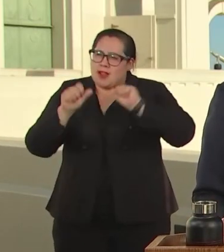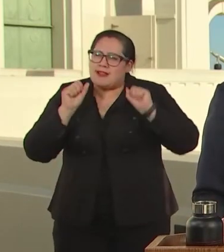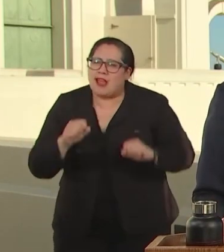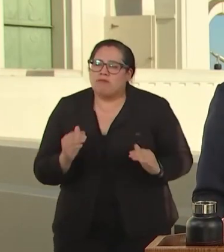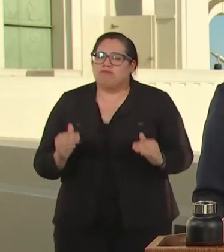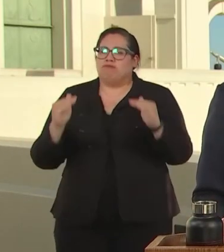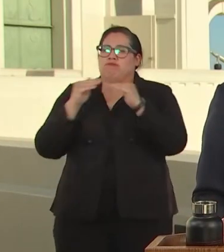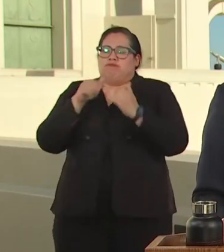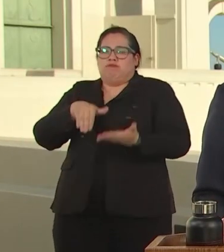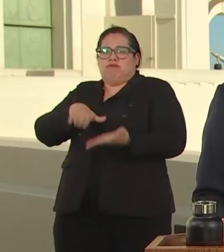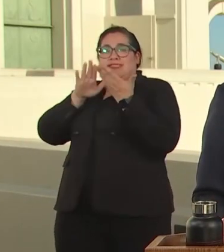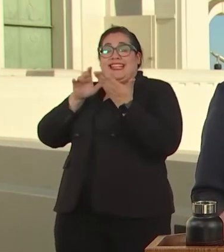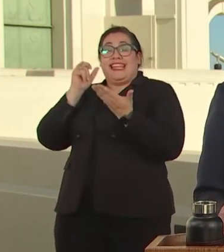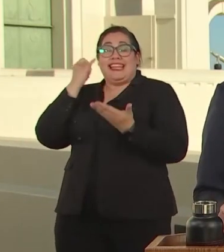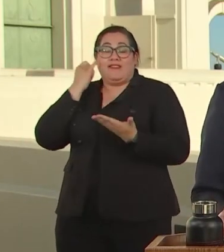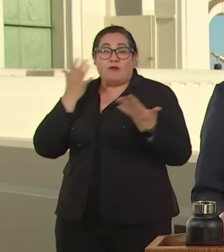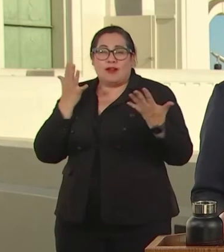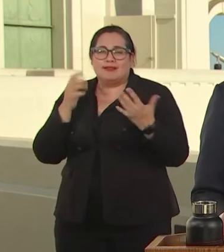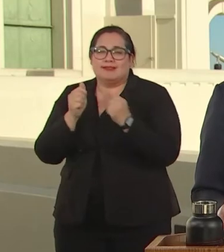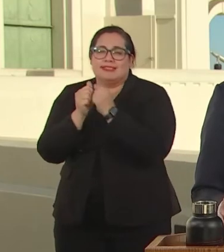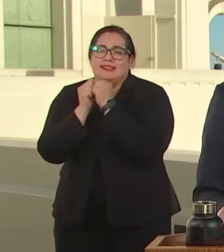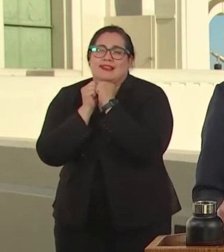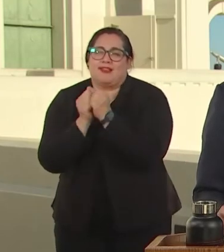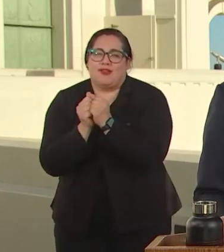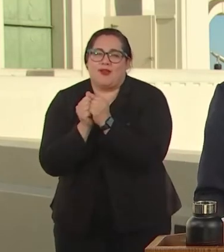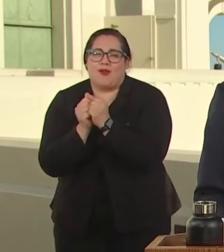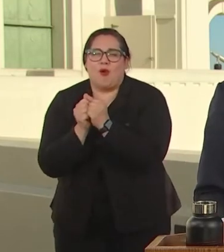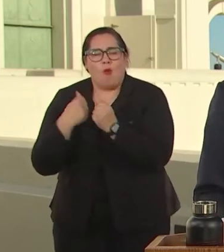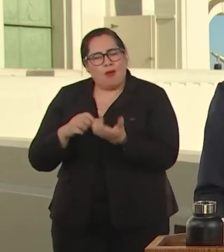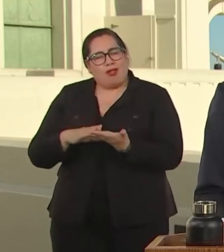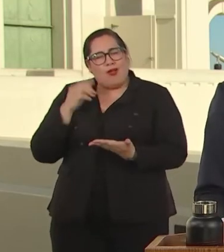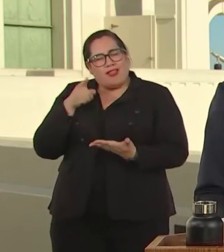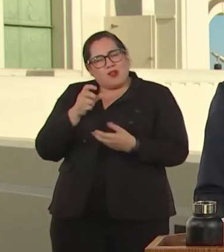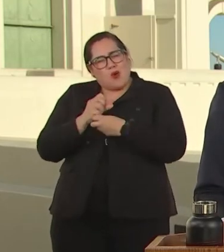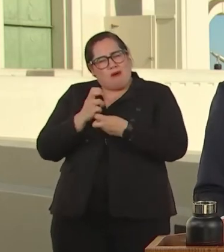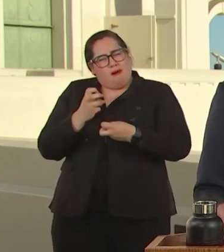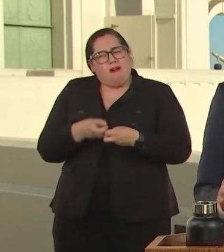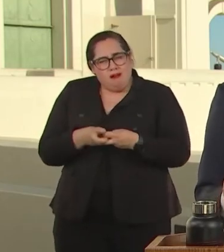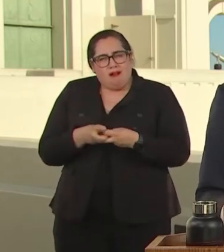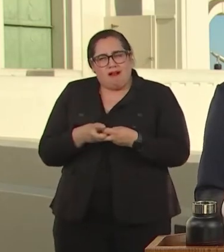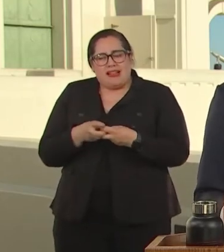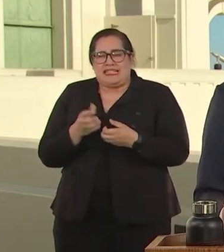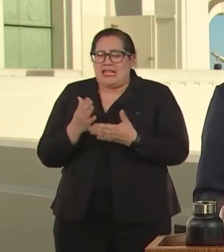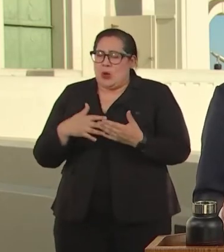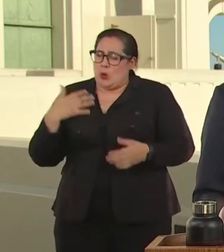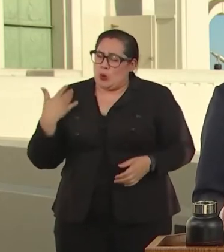WE LEARNED THAT THIS WORK IS HARD, SOME REALLY HARD. BUT THAT WE LOVE THIS PLACE TOO